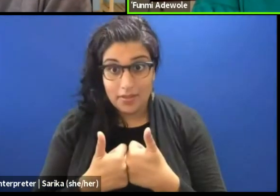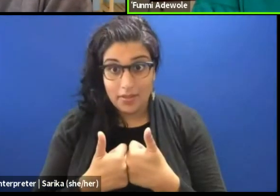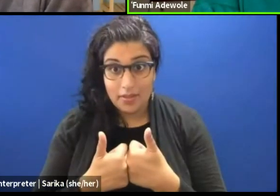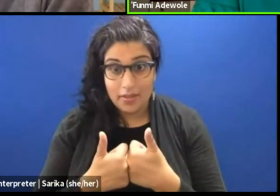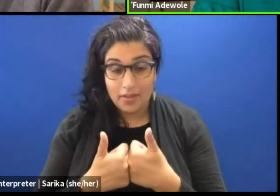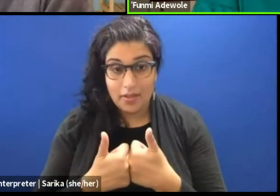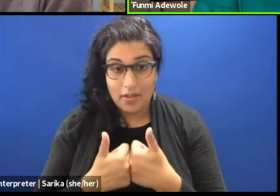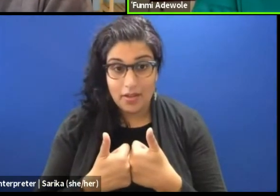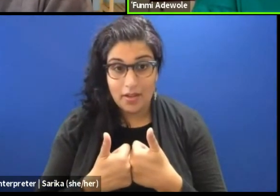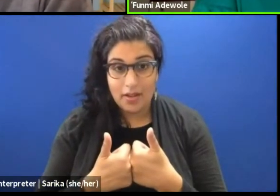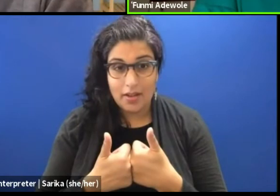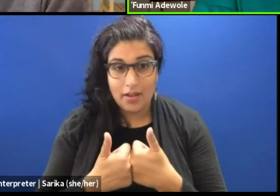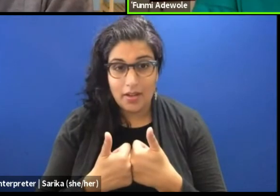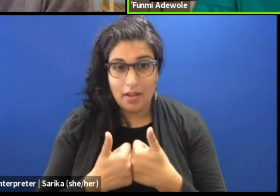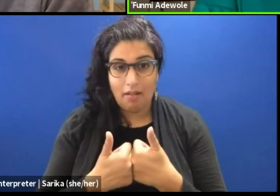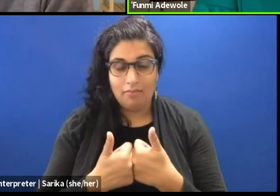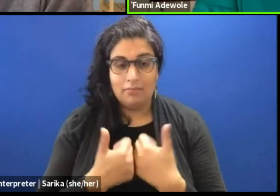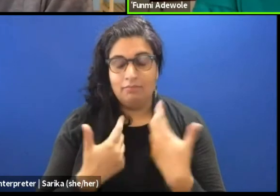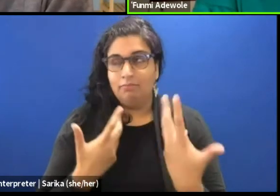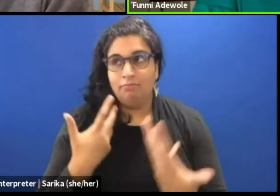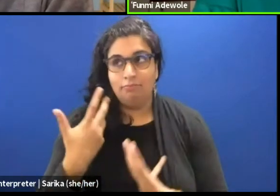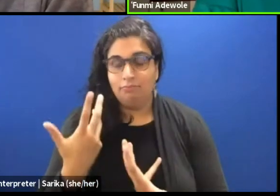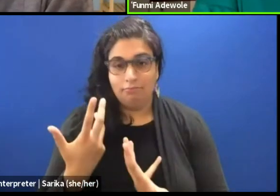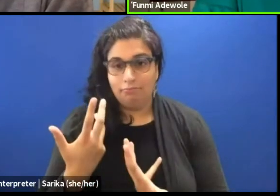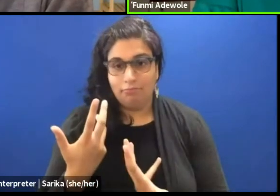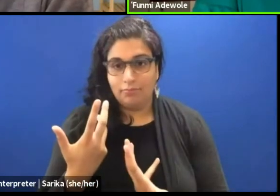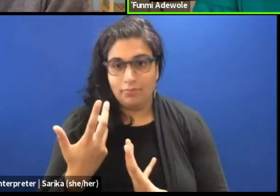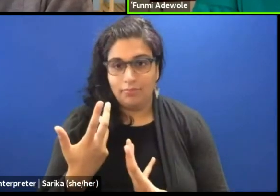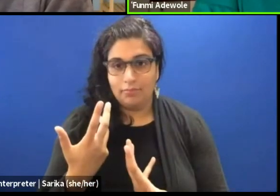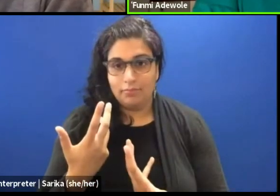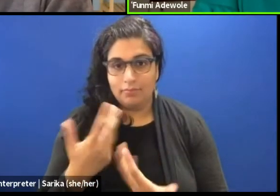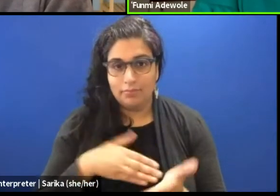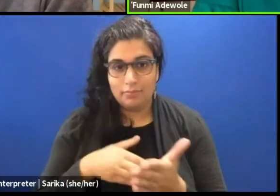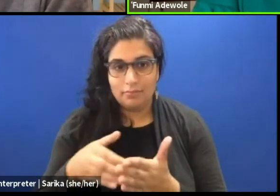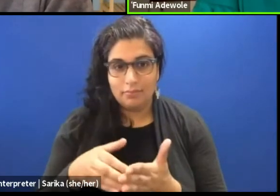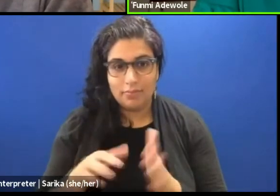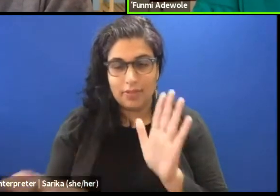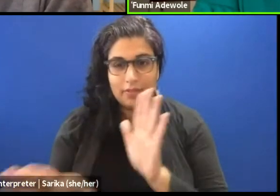is to find often few articles, symbols, words